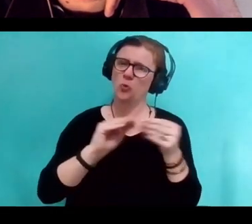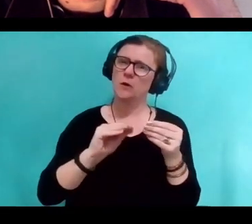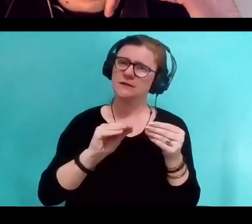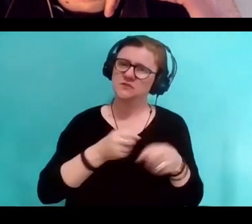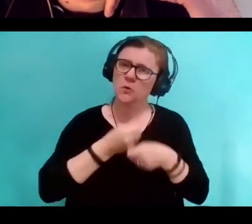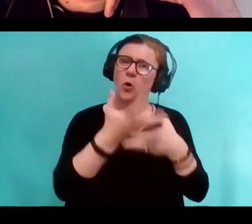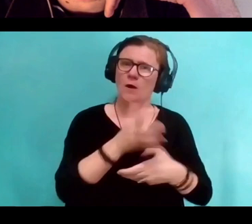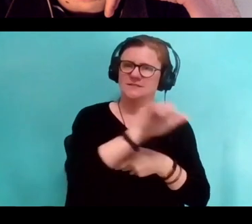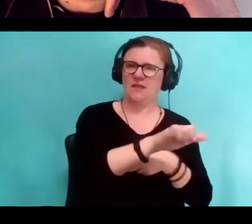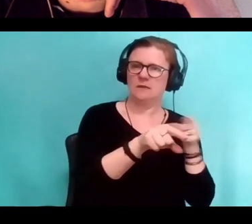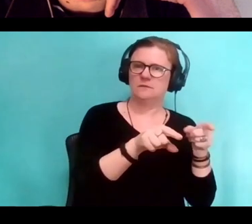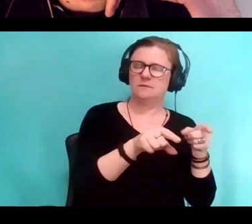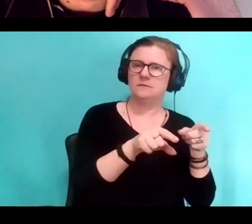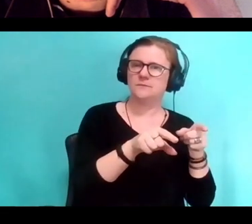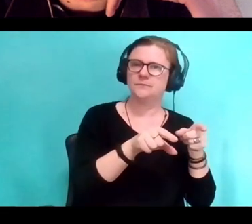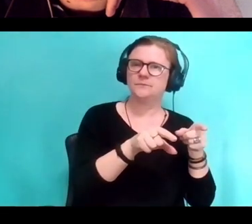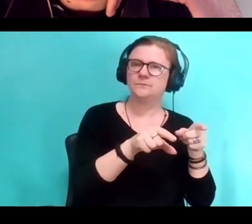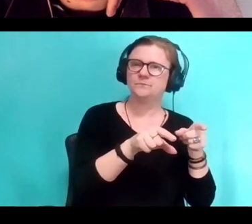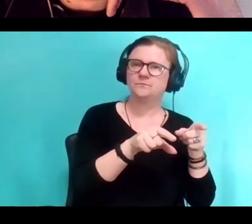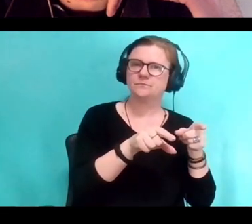is that they rearrange what we see.